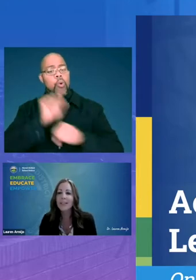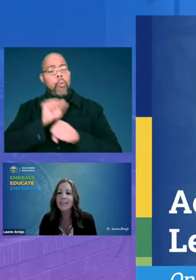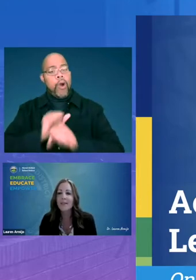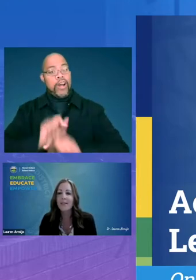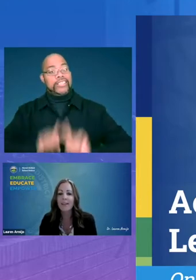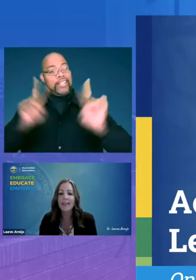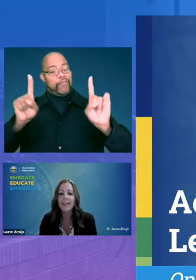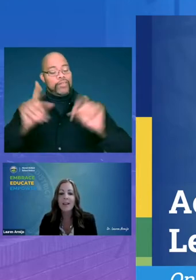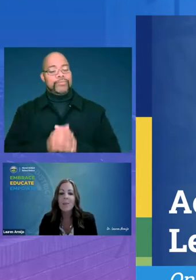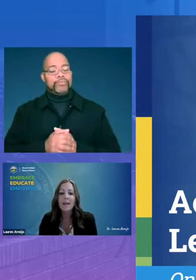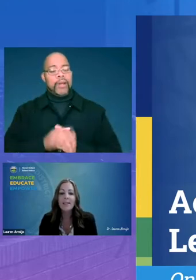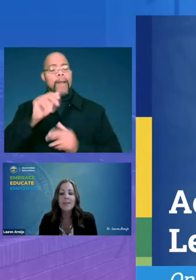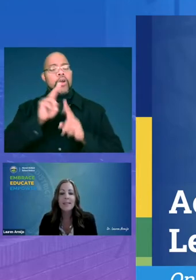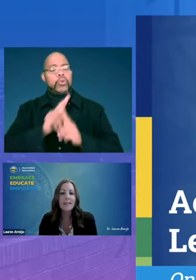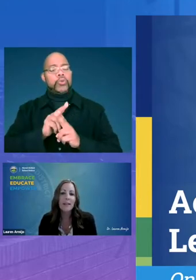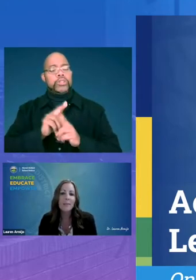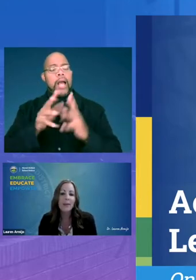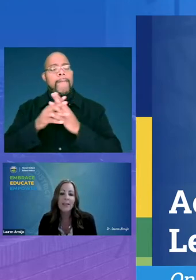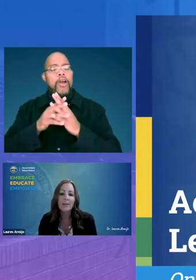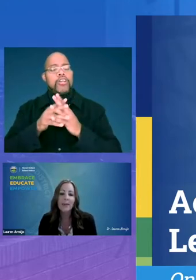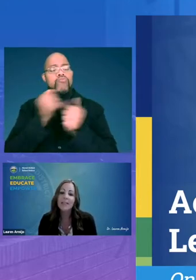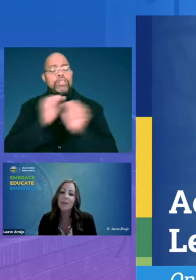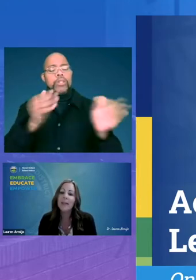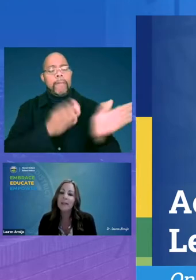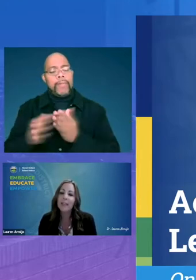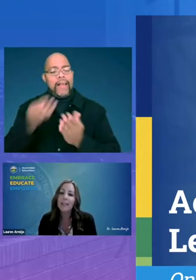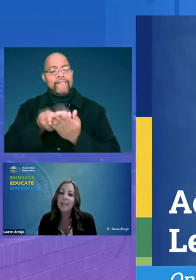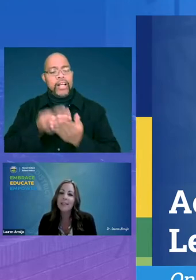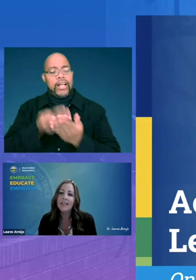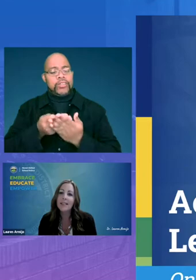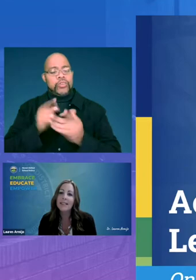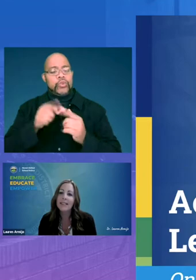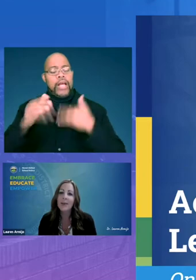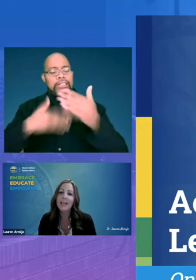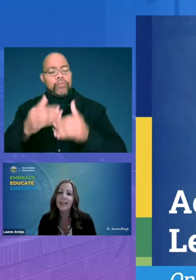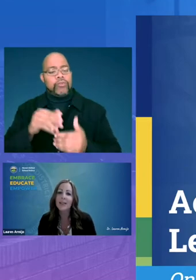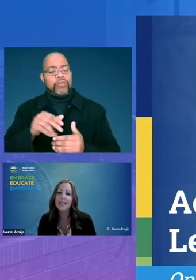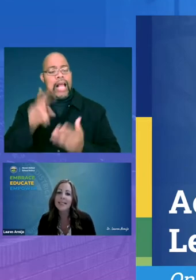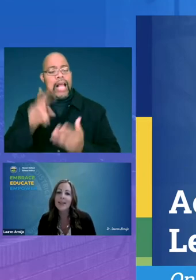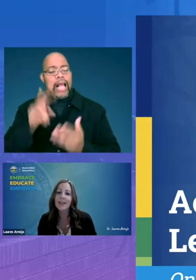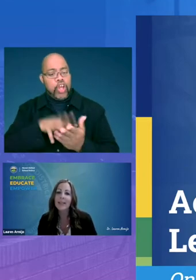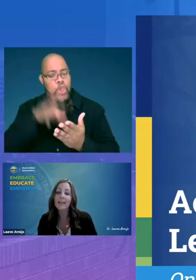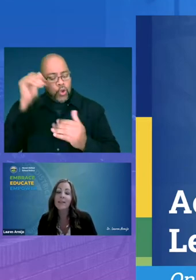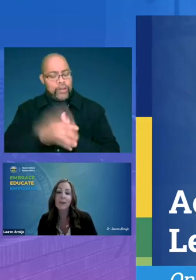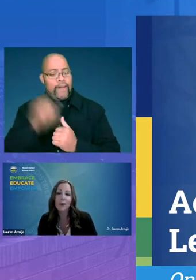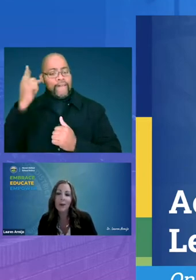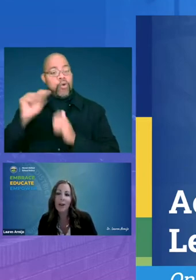differently by using the american rescue plan funds to accelerate literacy learning for all